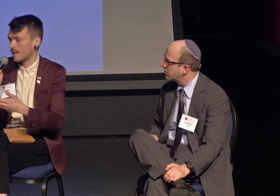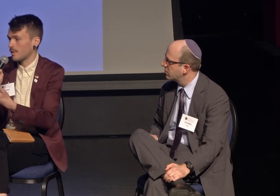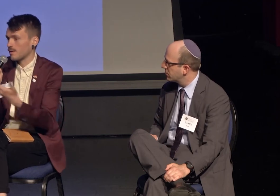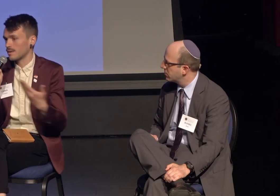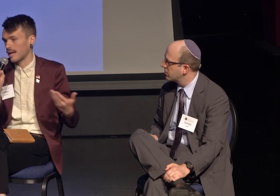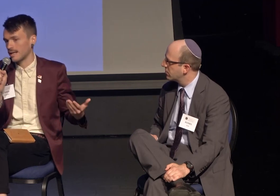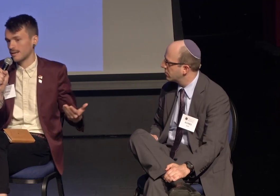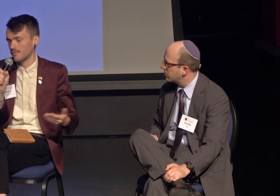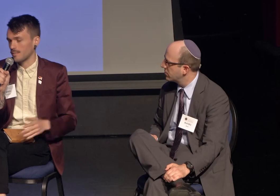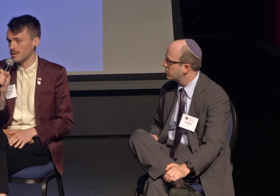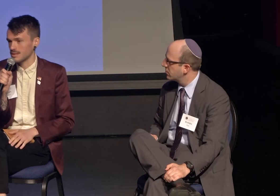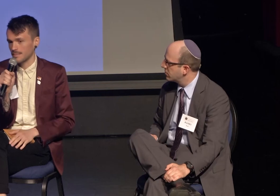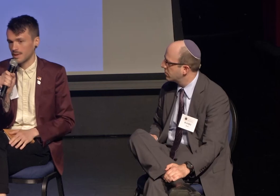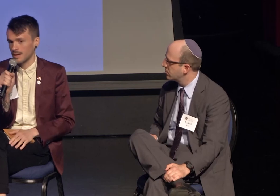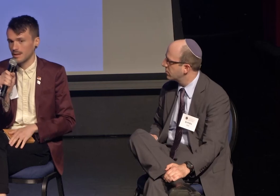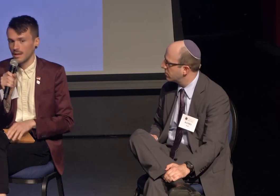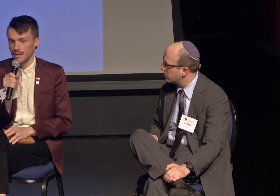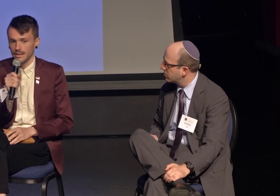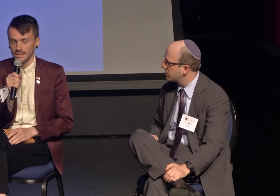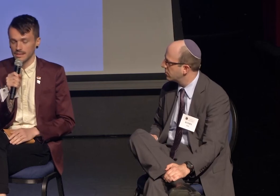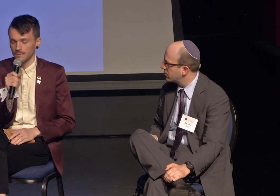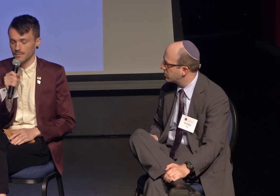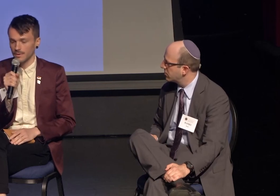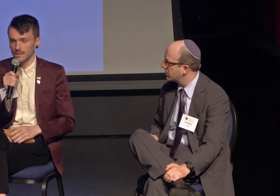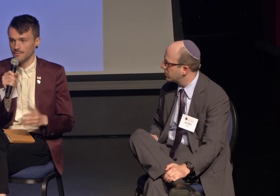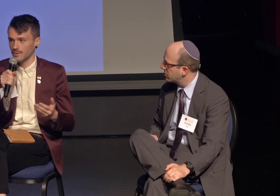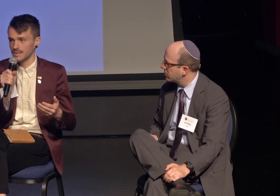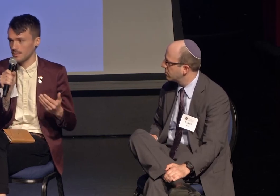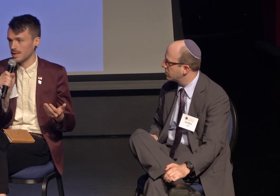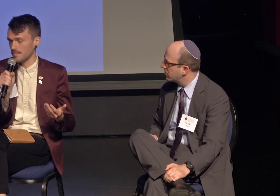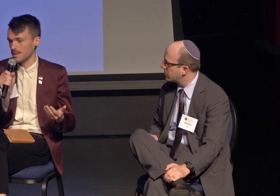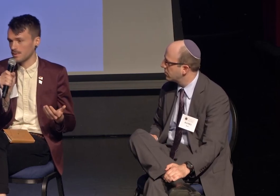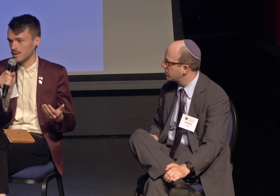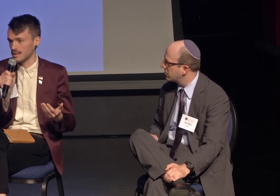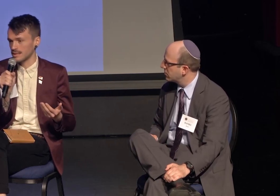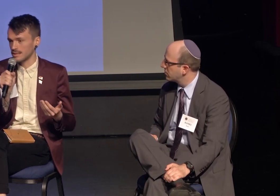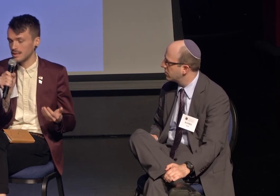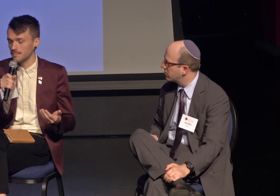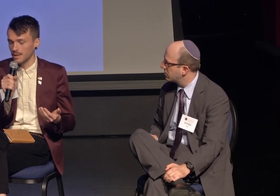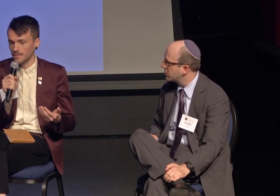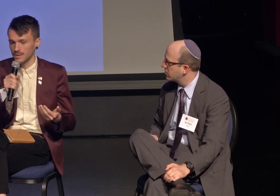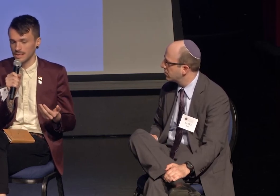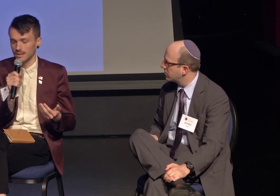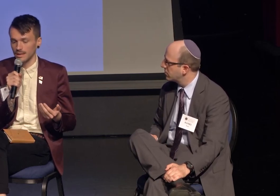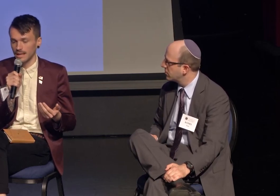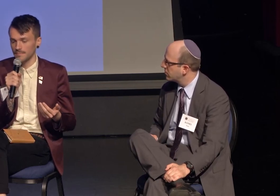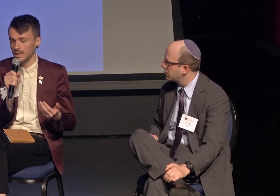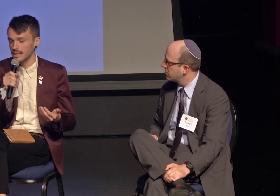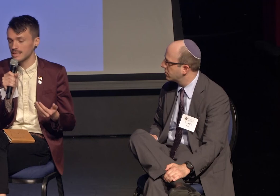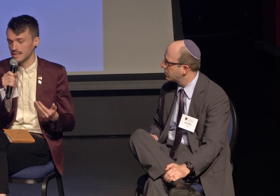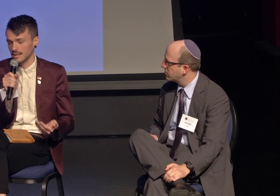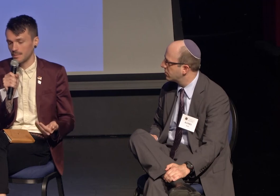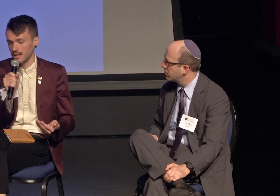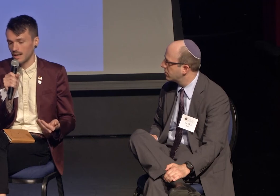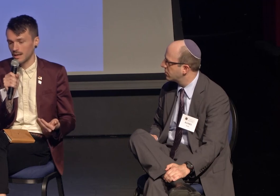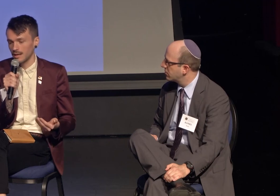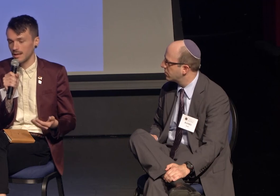We heard that for others up here. For many, it's deeply personal. And it means it's gonna be hard.